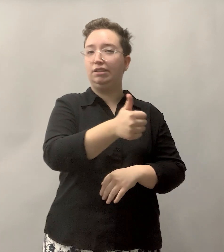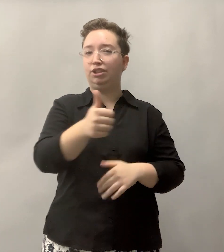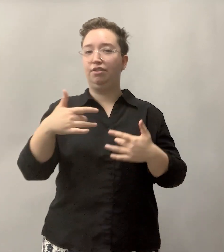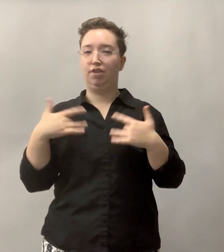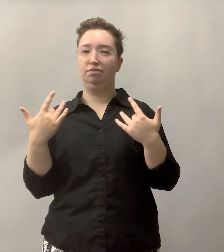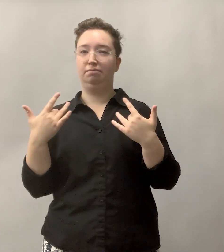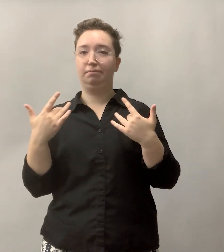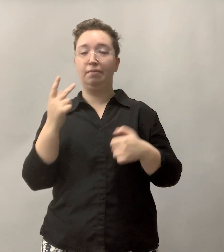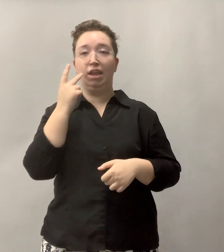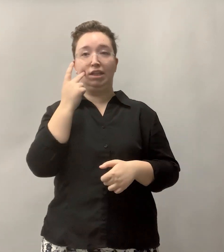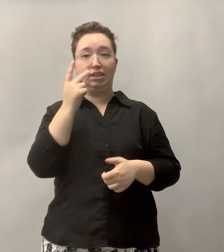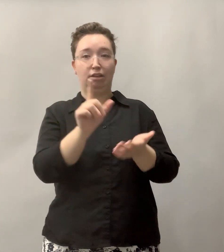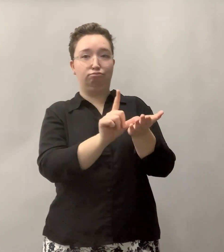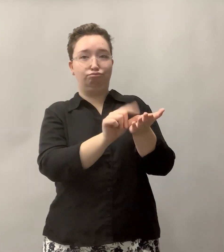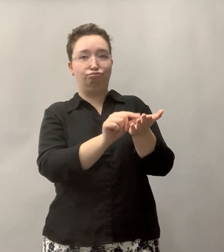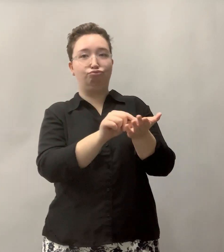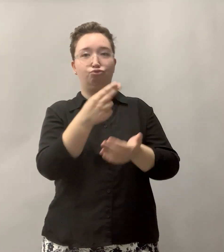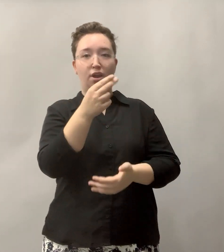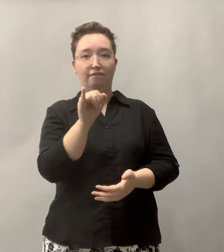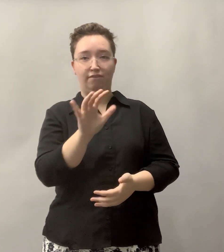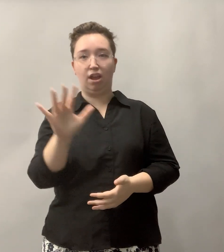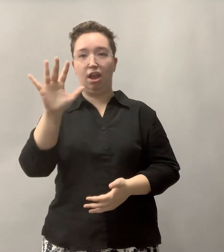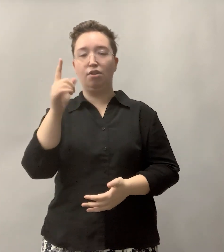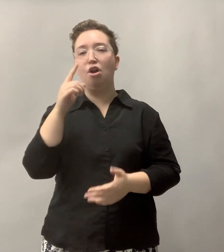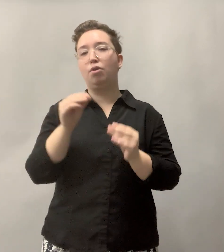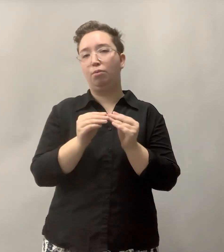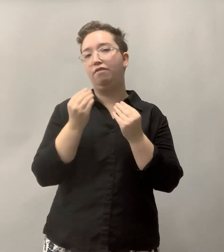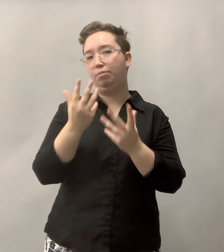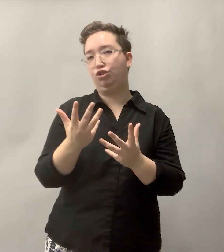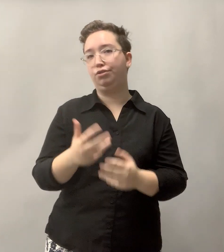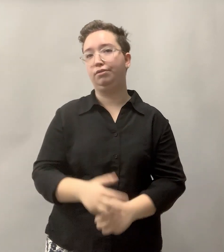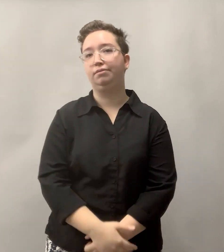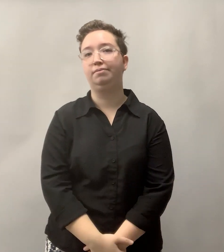See the print issue of Hi5 for more information.